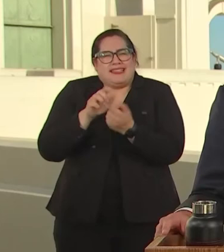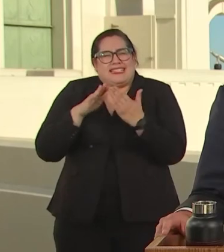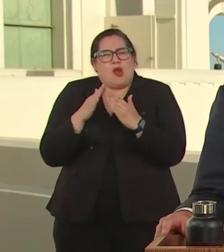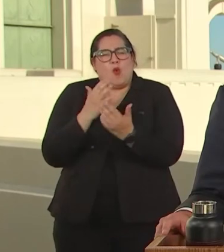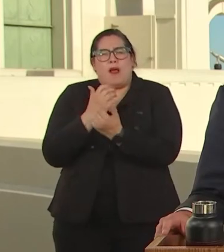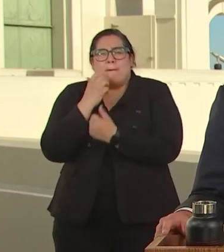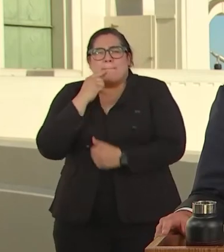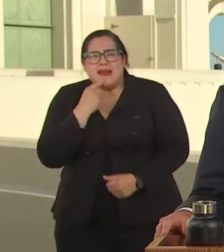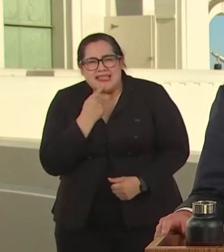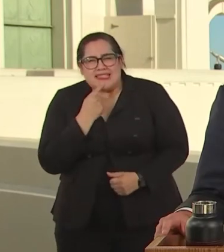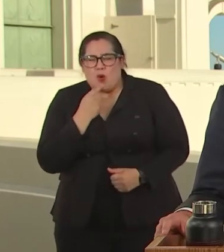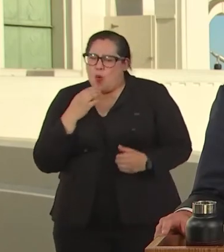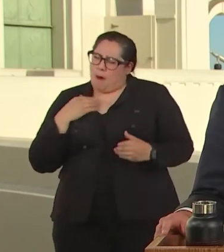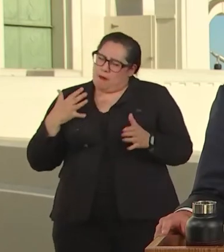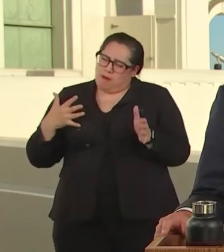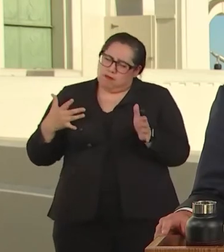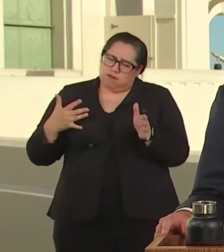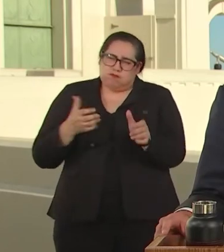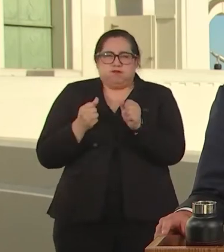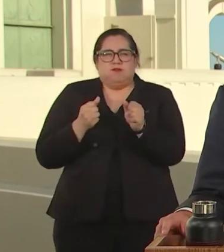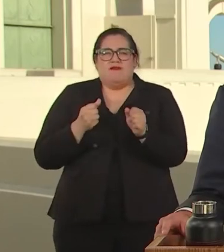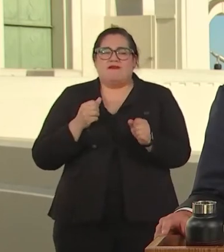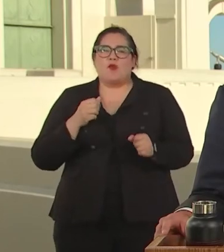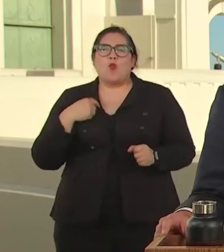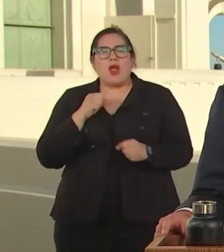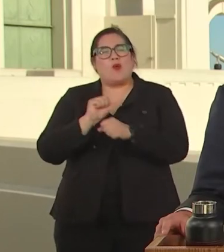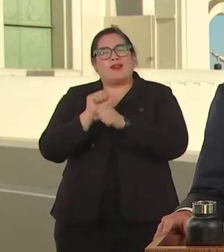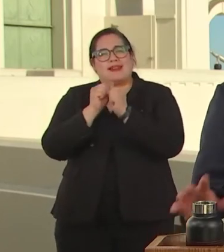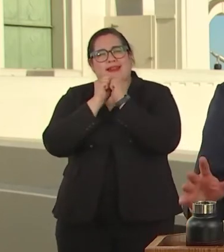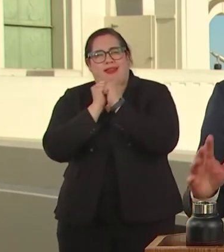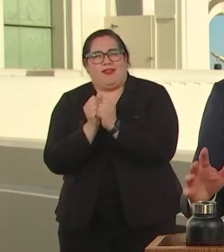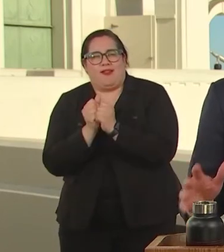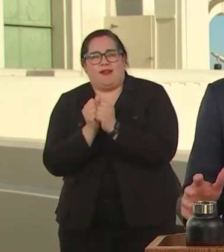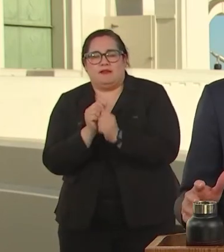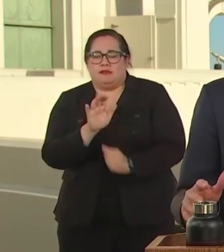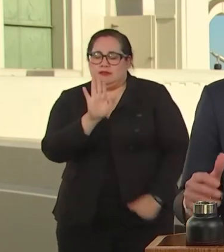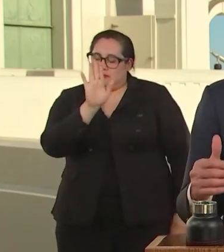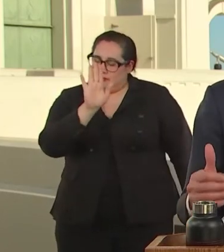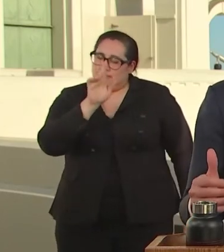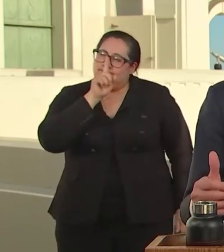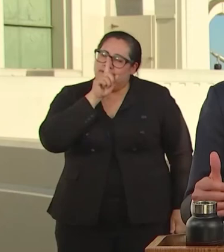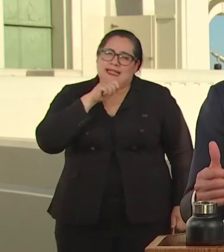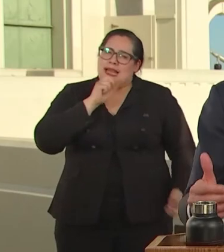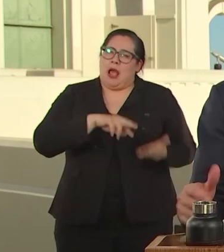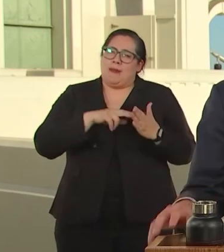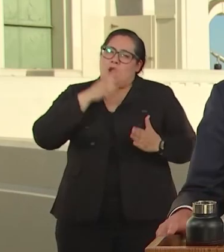WE WORKED TOGETHER. NOW THAT DOES NOT MEAN THAT WE ALWAYS SPOKE IN ONE VOICE, THIS